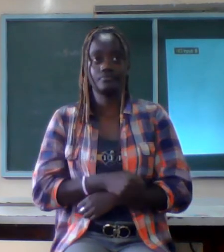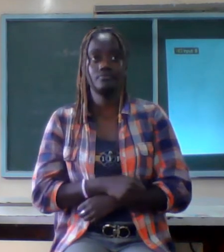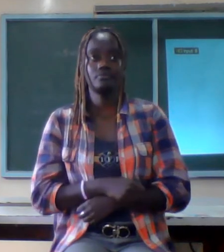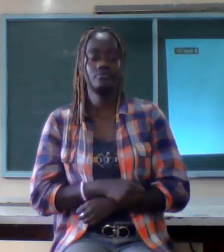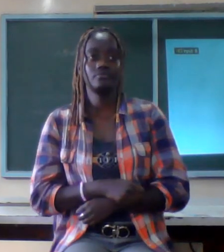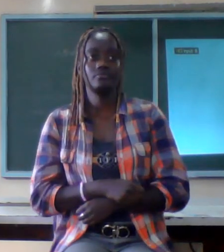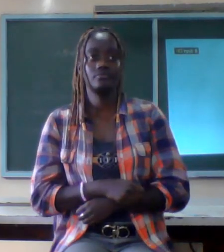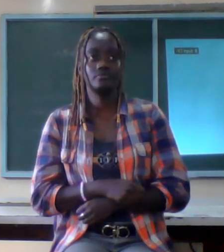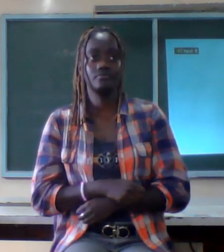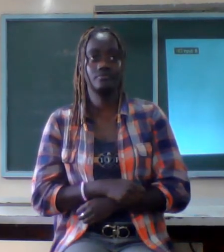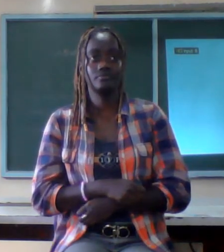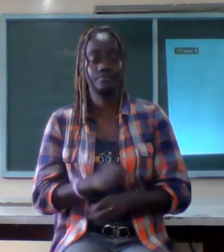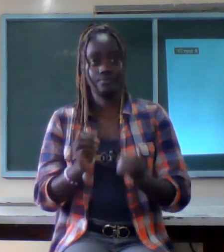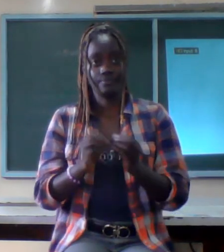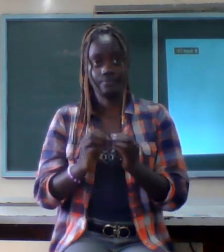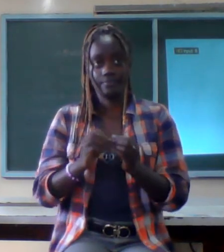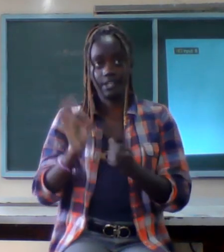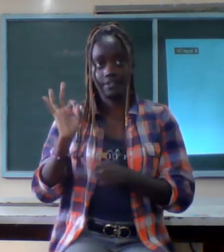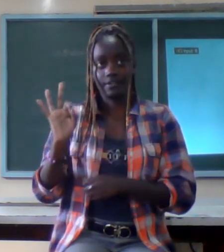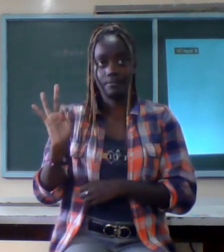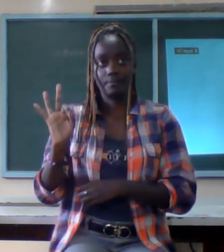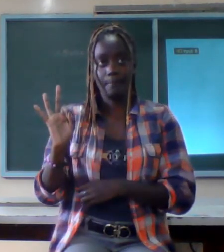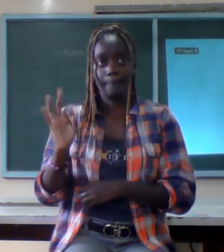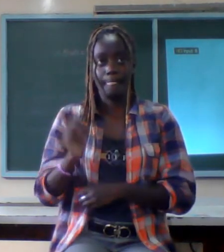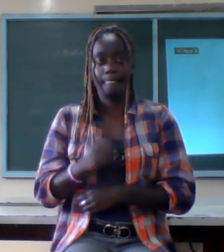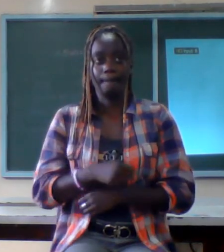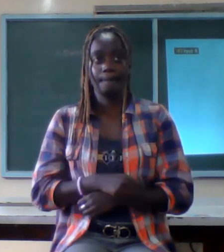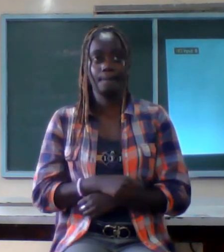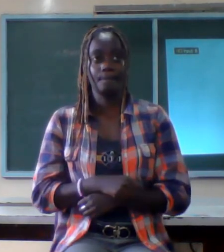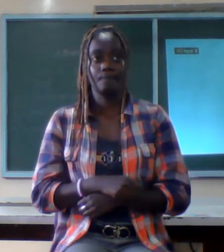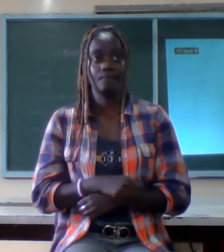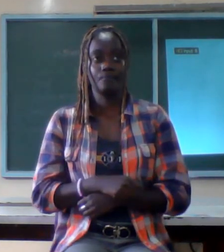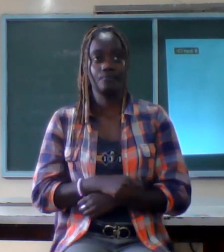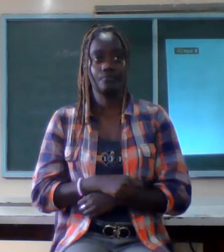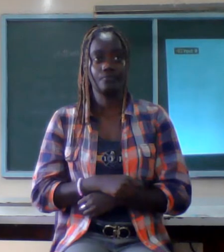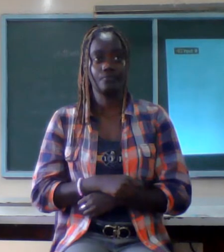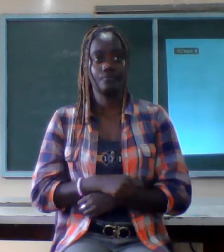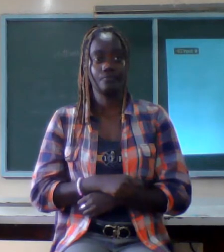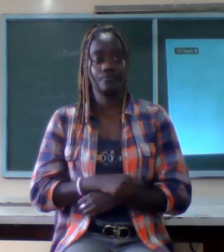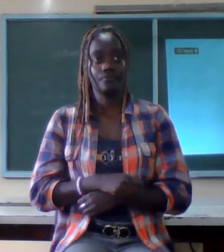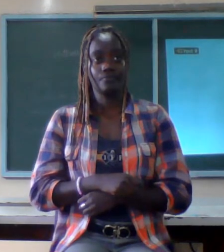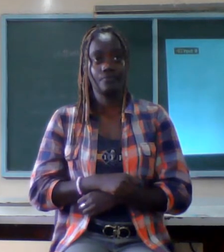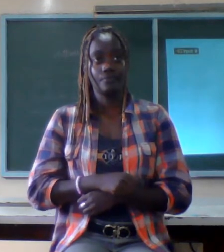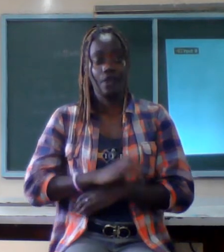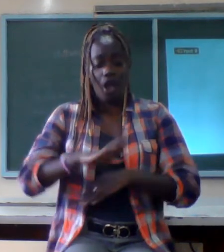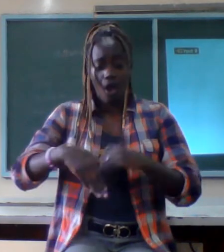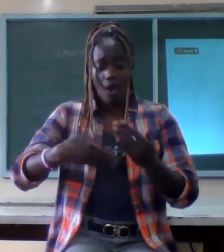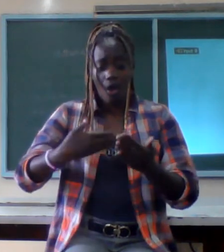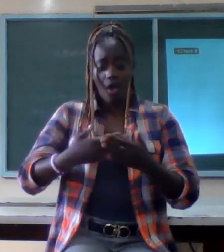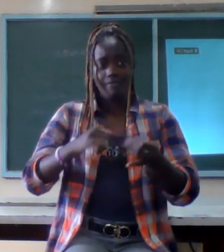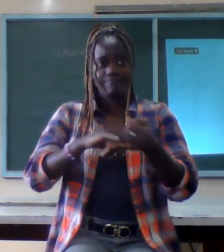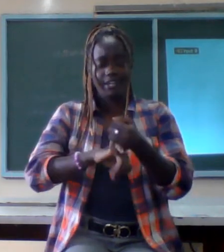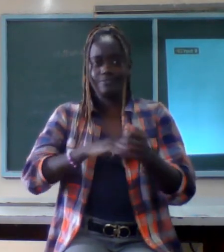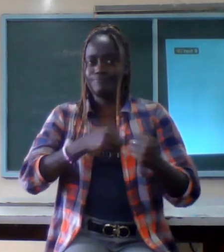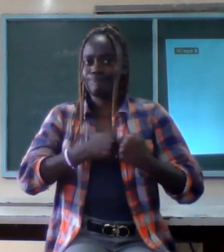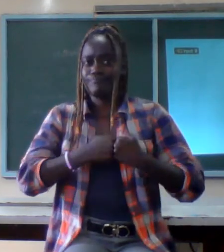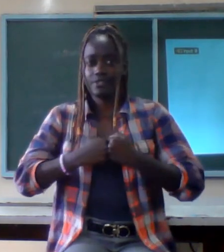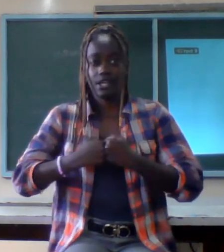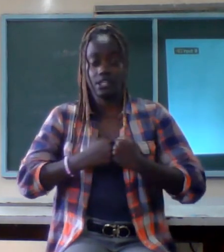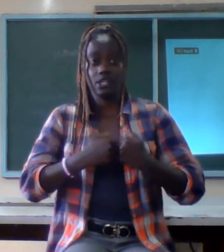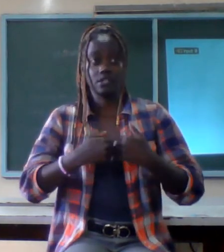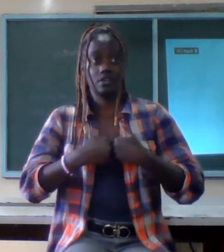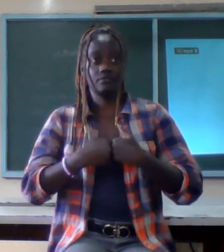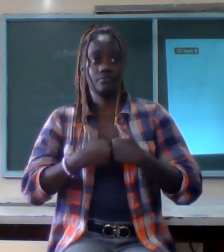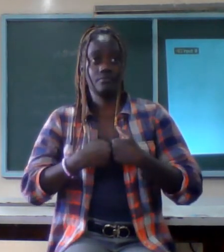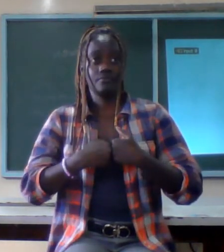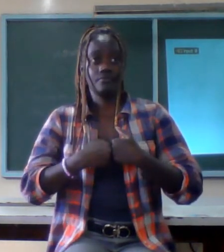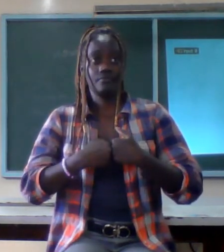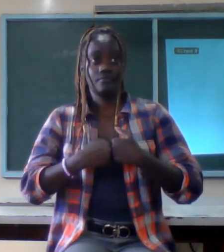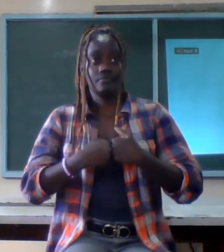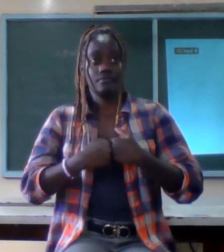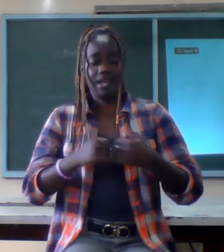secondary every marriage has its own charities marriage is not a better place